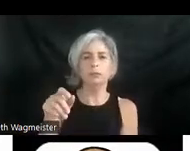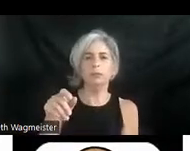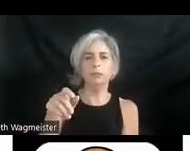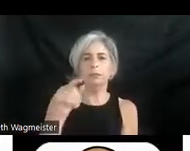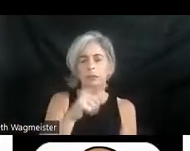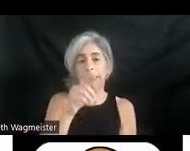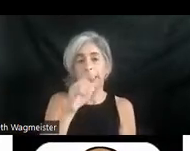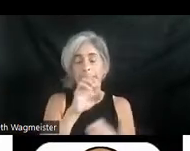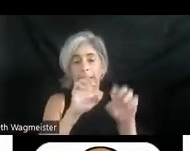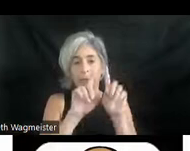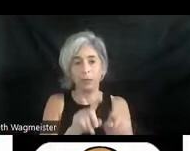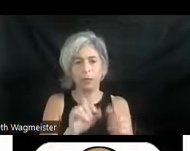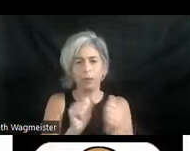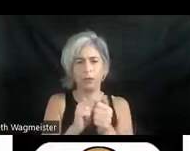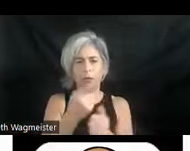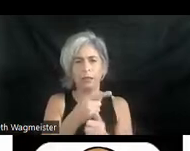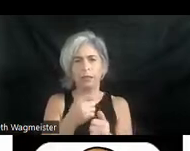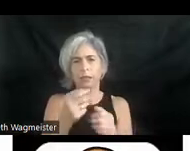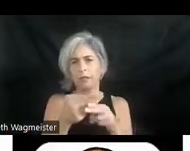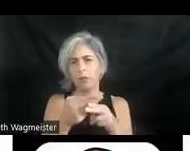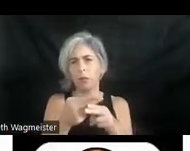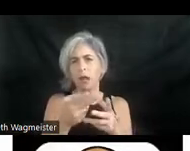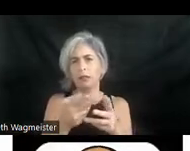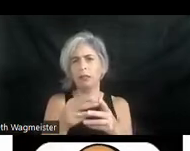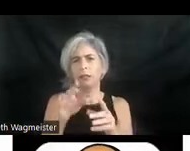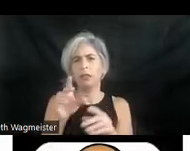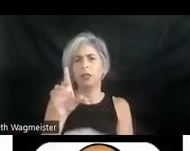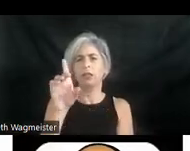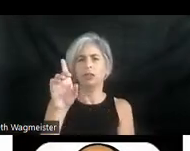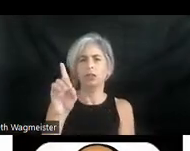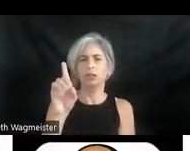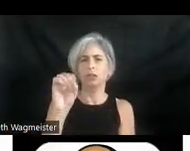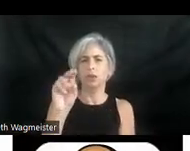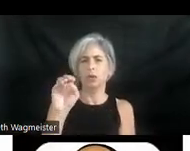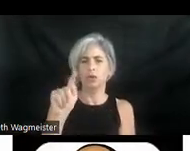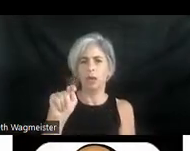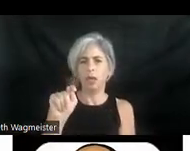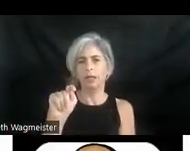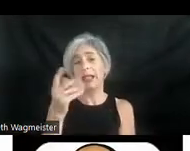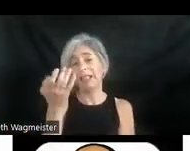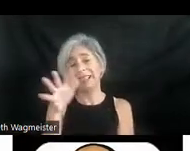with this for a while. It's an episode called "donut Jack". A little risqué. So heads up.